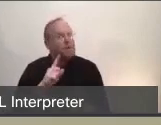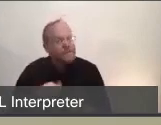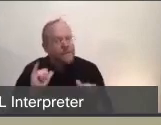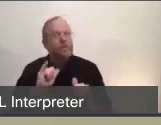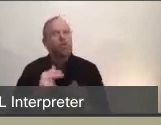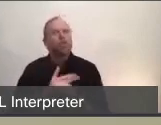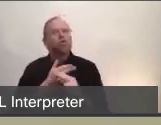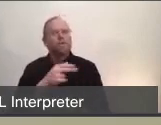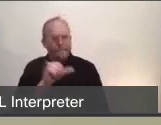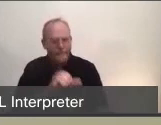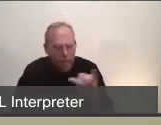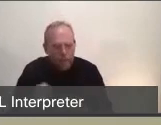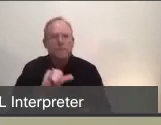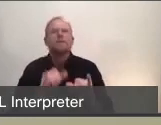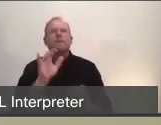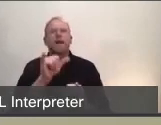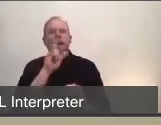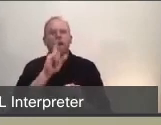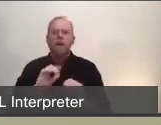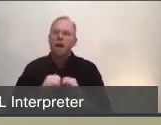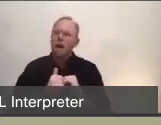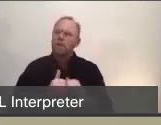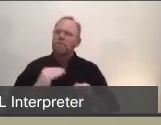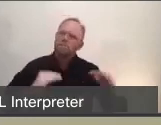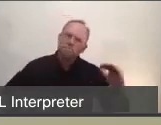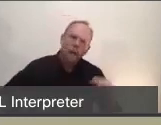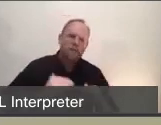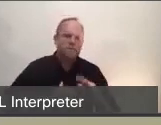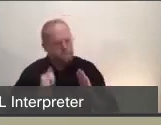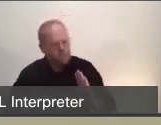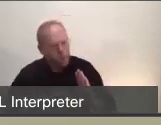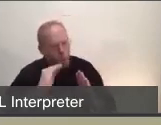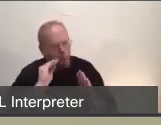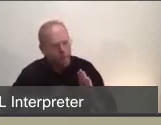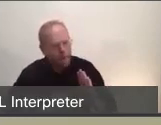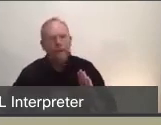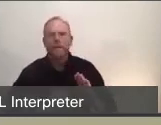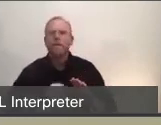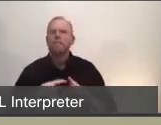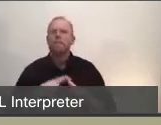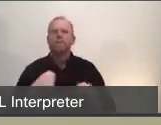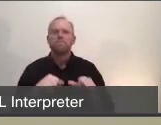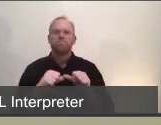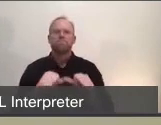of both the risks of continued shelter-in-place to the benefits of continuing to shelter-in-place?